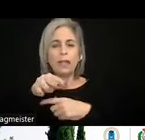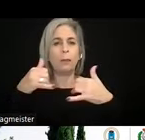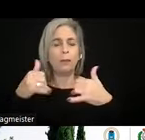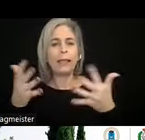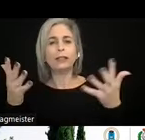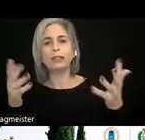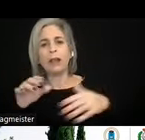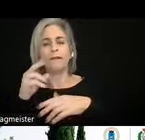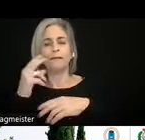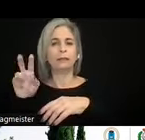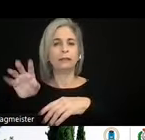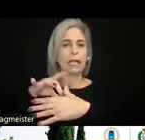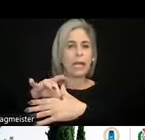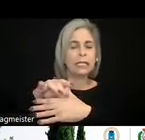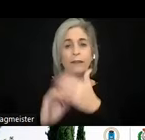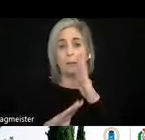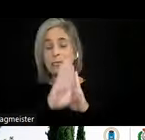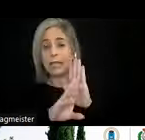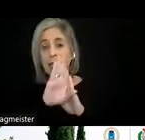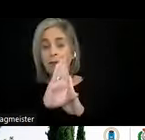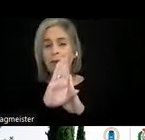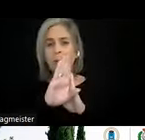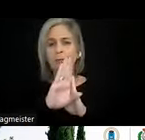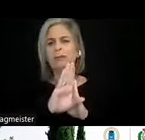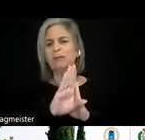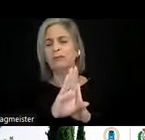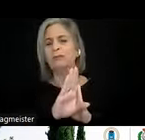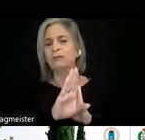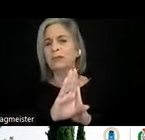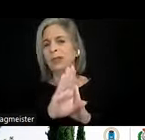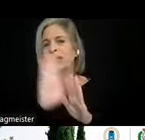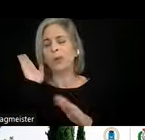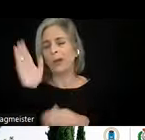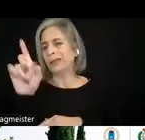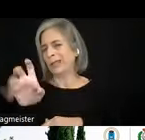that have been developed to take accessibility requirements will meet these requirements without